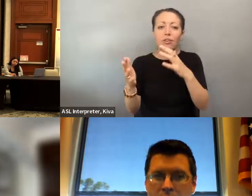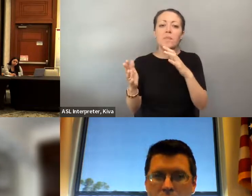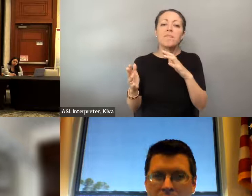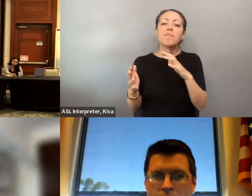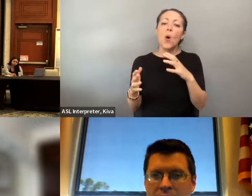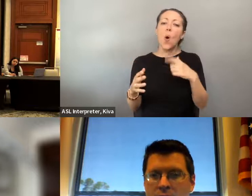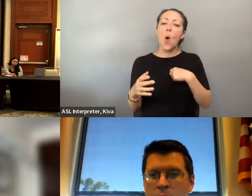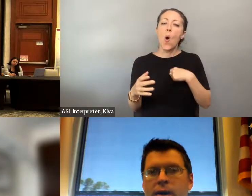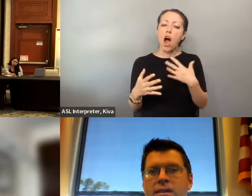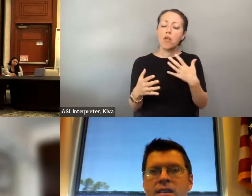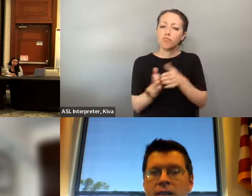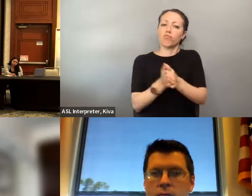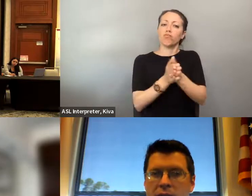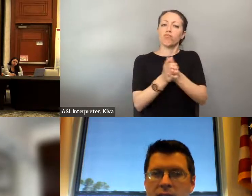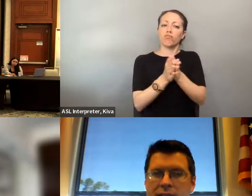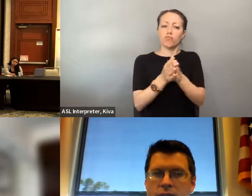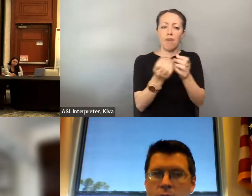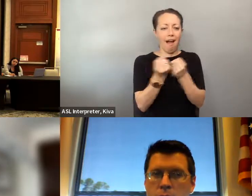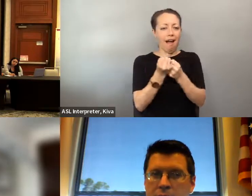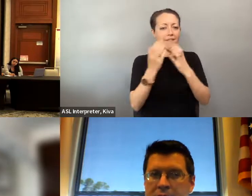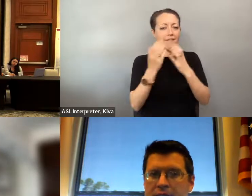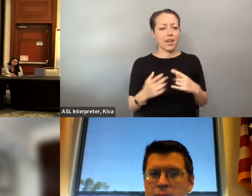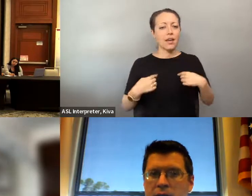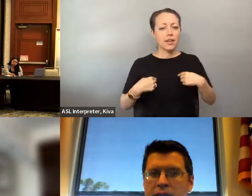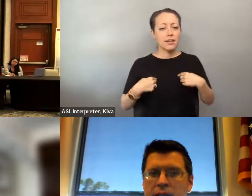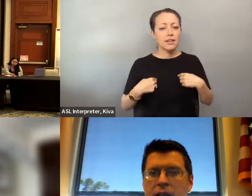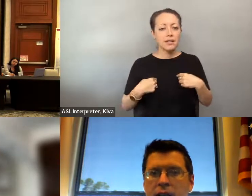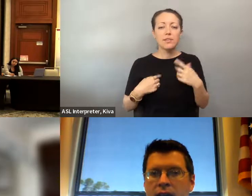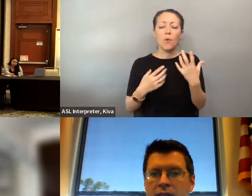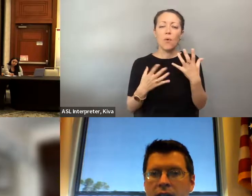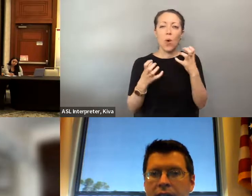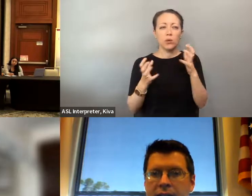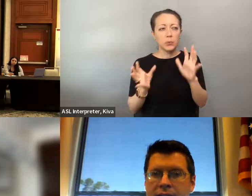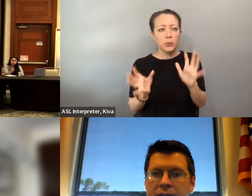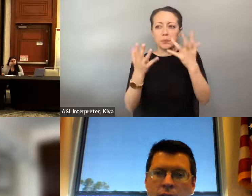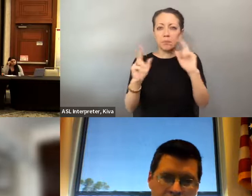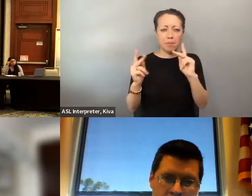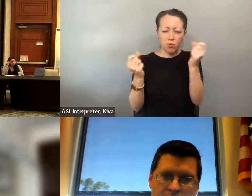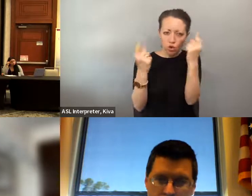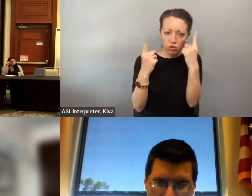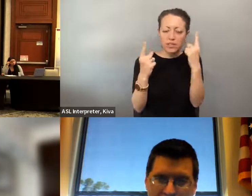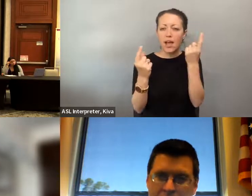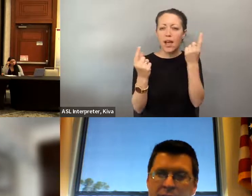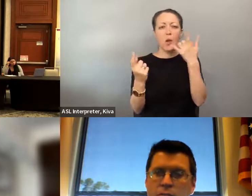overcome numerous of amount of barriers with that and I developed the passion for being an advocate and raising I've had to overcome a numerous amount of barriers with that, and it developed a passion for being an advocate and raising awareness of what it's like to live with the disability.